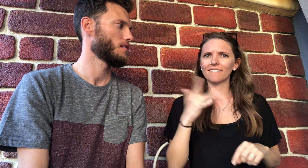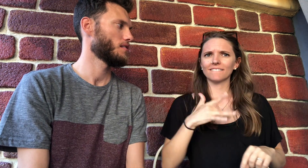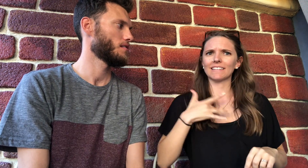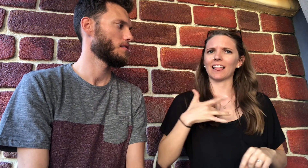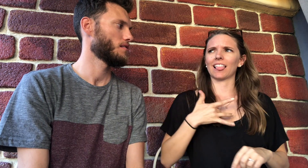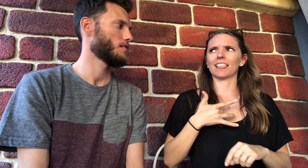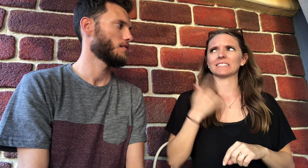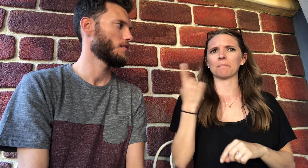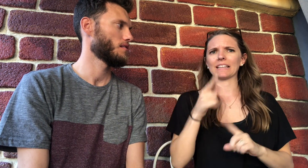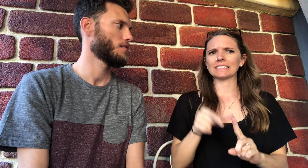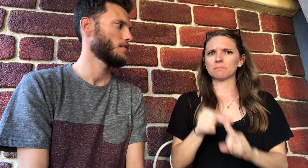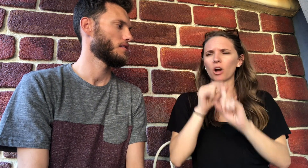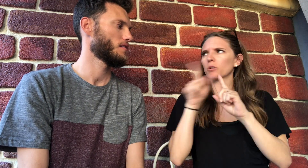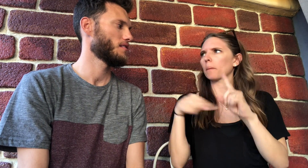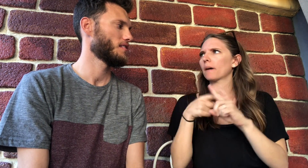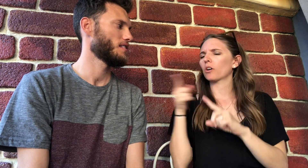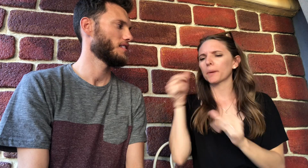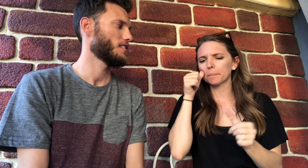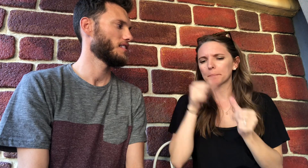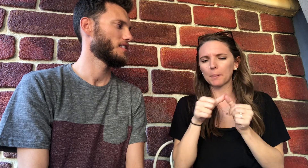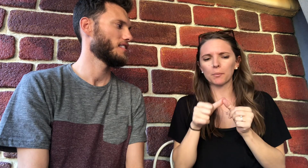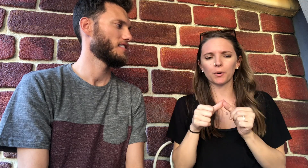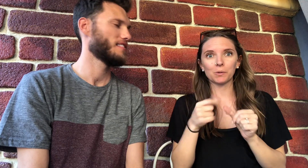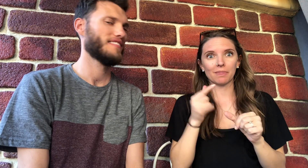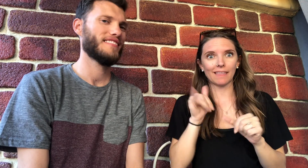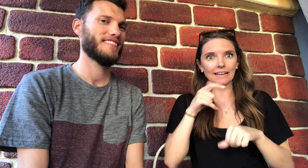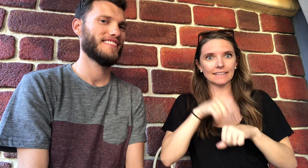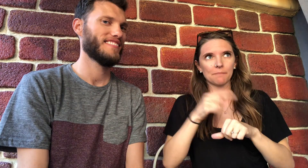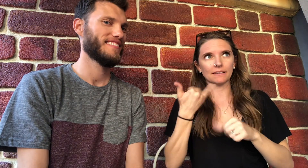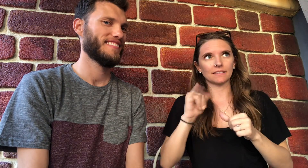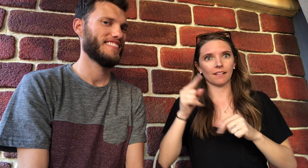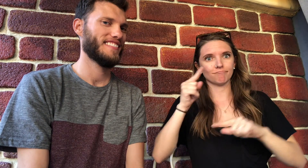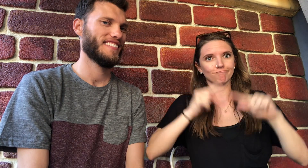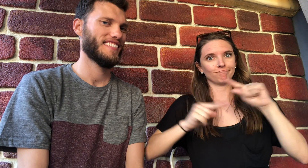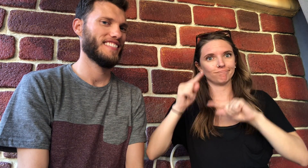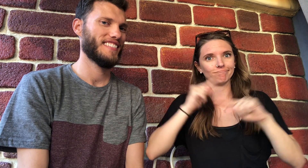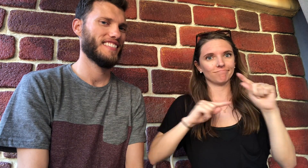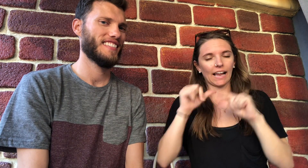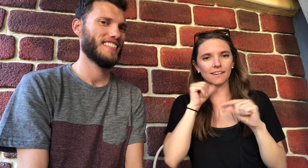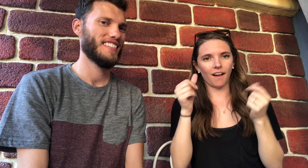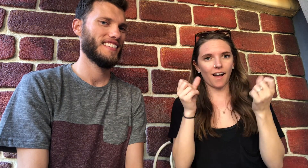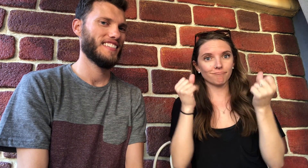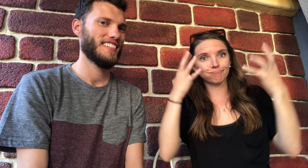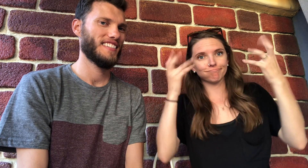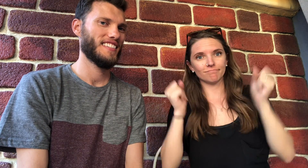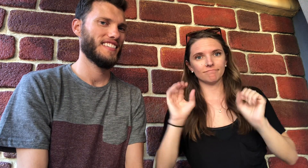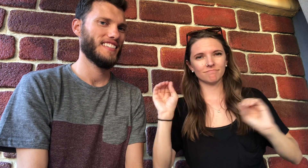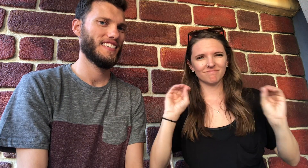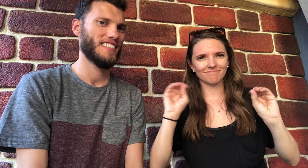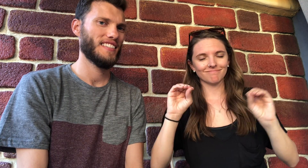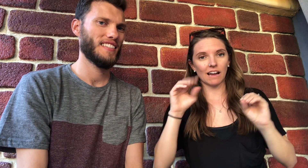I kind of felt like something was special about you. At that time, I was still just beginning to learn sign and wasn't fluent.